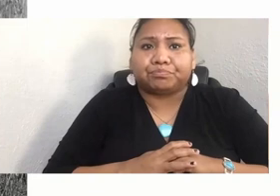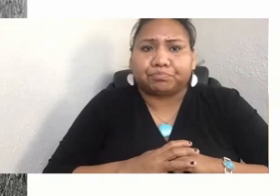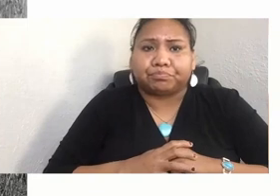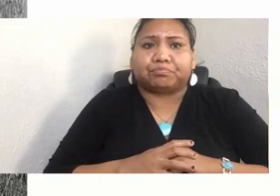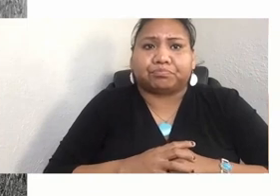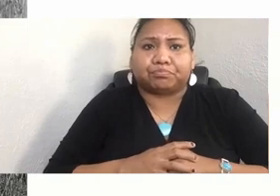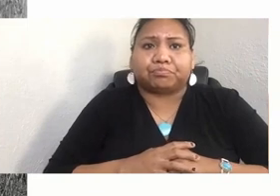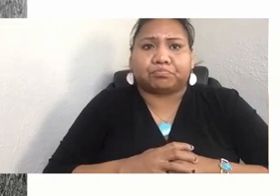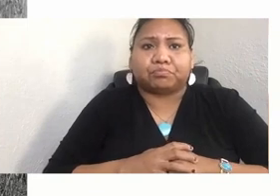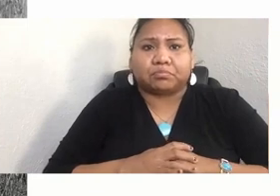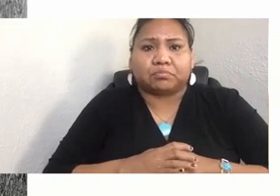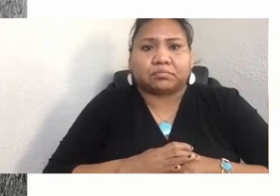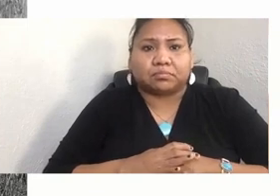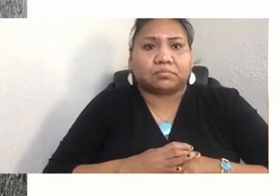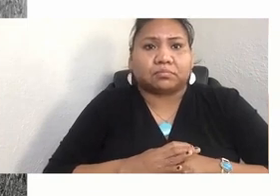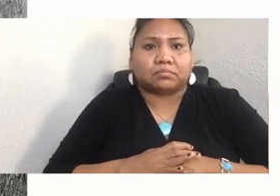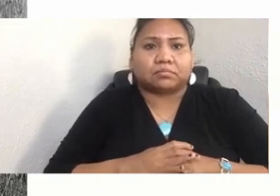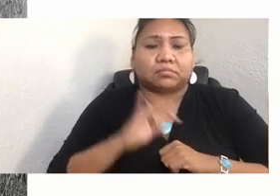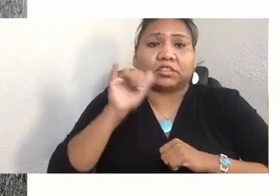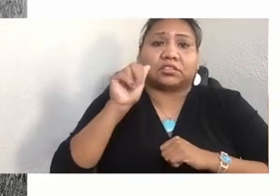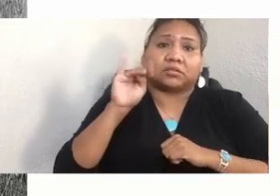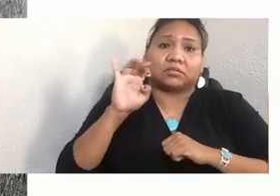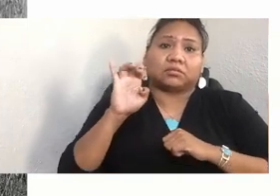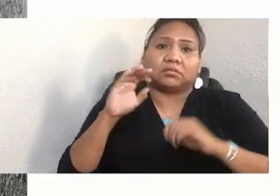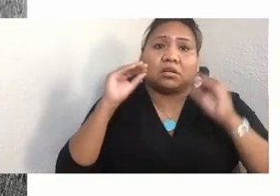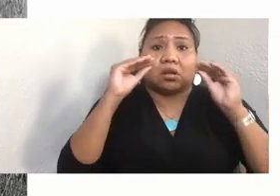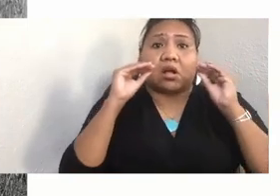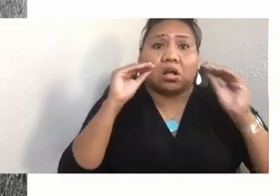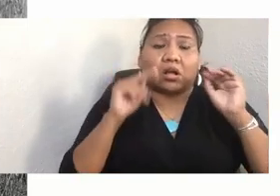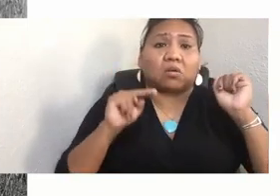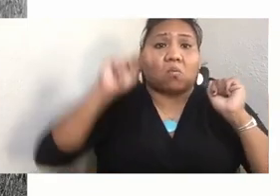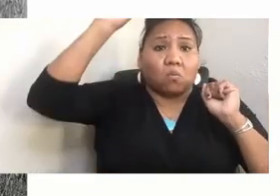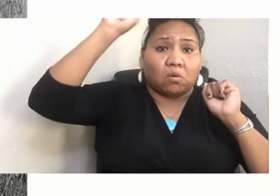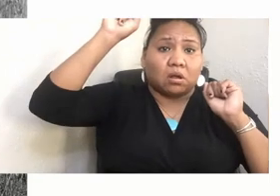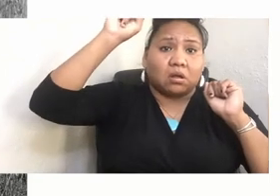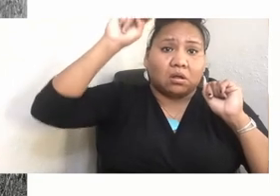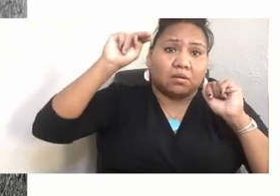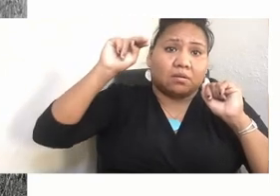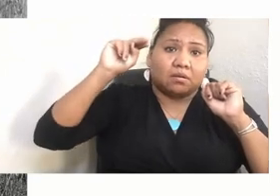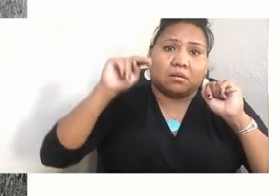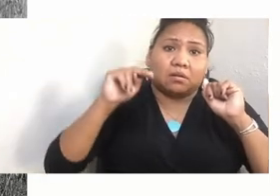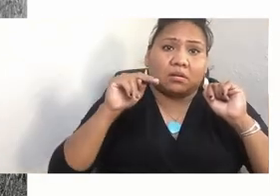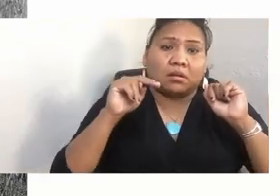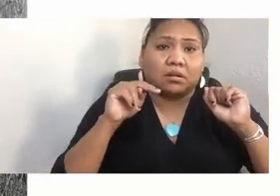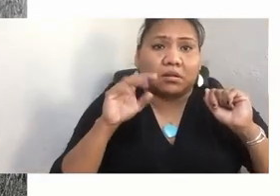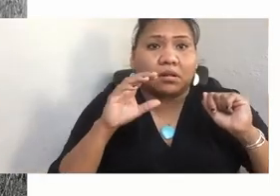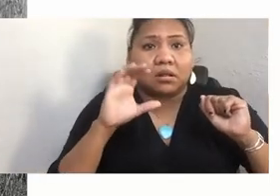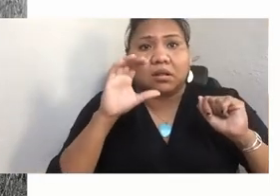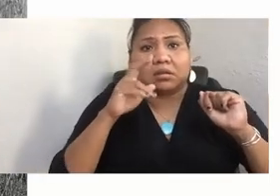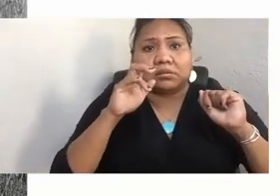Jennie taught the Northern Cheyenne language at the St. Labre Indian School. It's a boarding school. It was a boarding school. Now it's a day school.